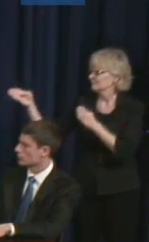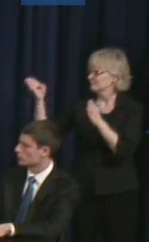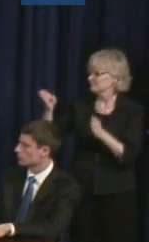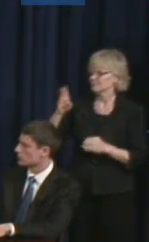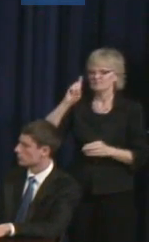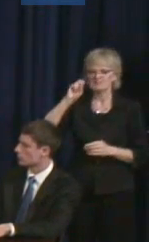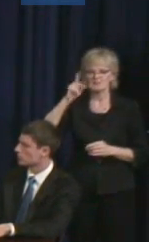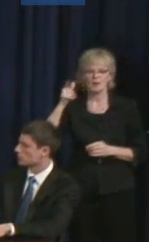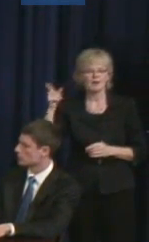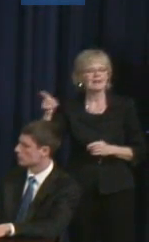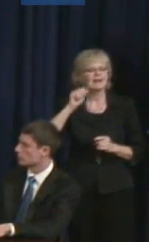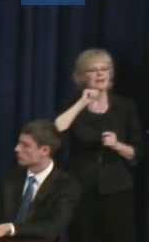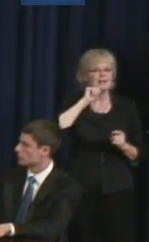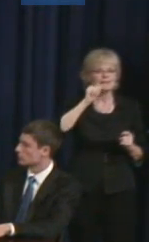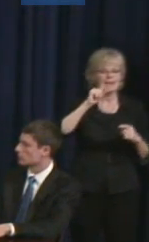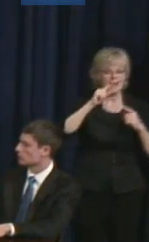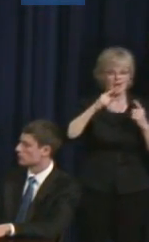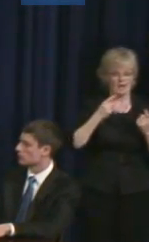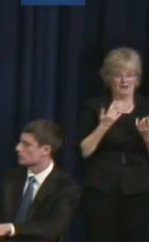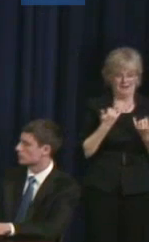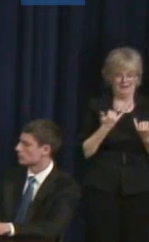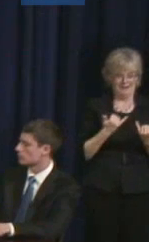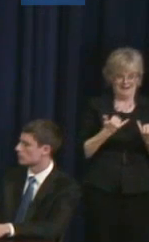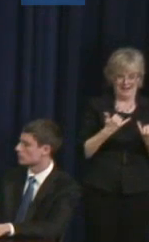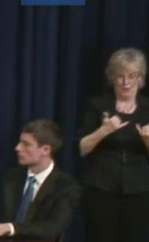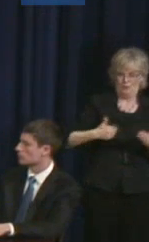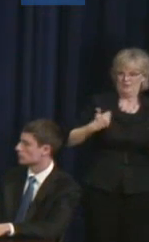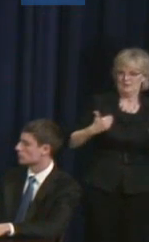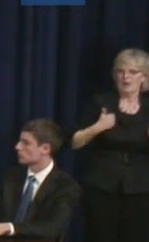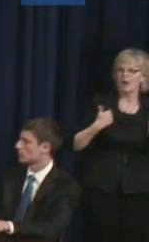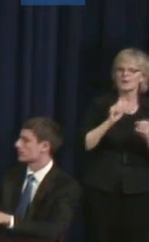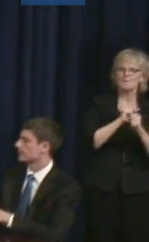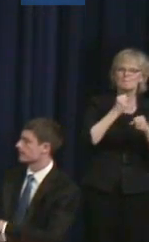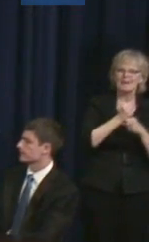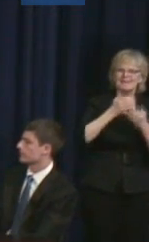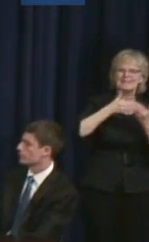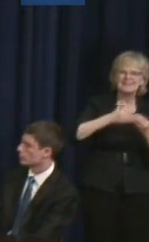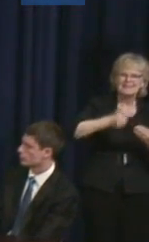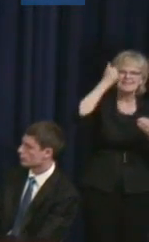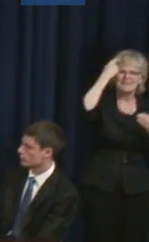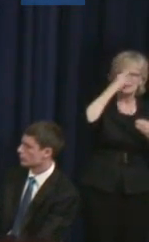just the one that we're working with now, but making it easier for that next generation to come through,